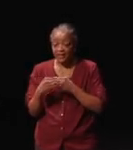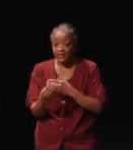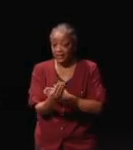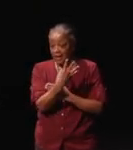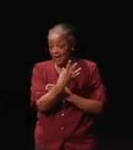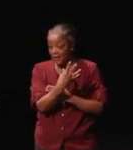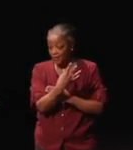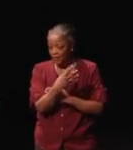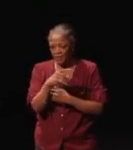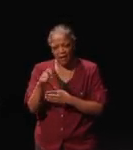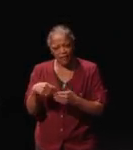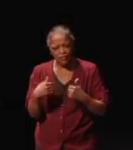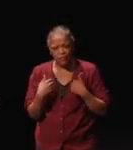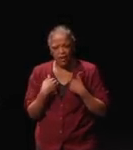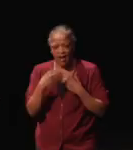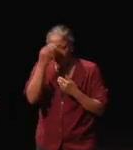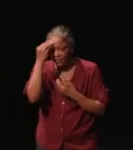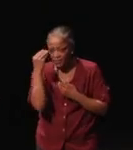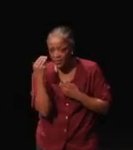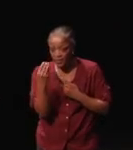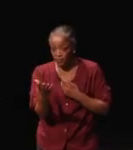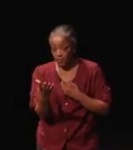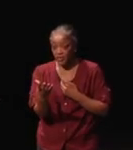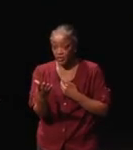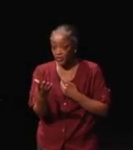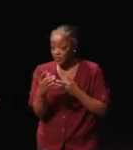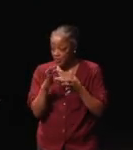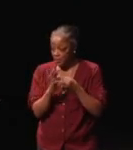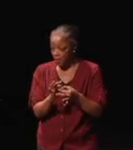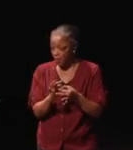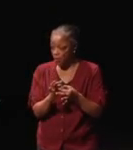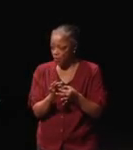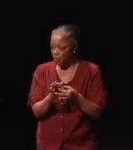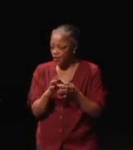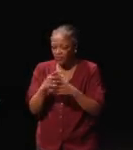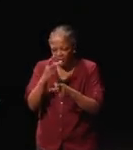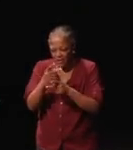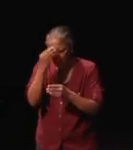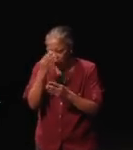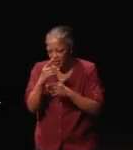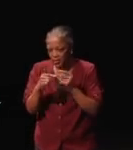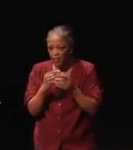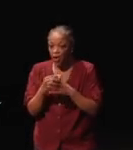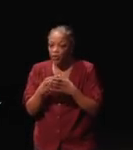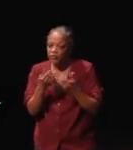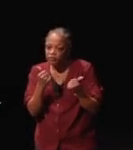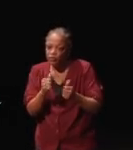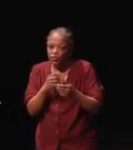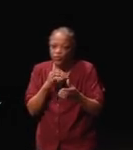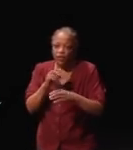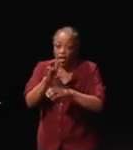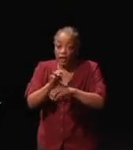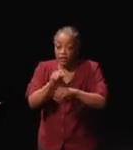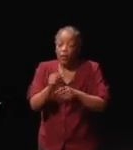that you have to keep information about your efforts to consult with people with disabilities.